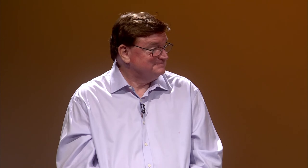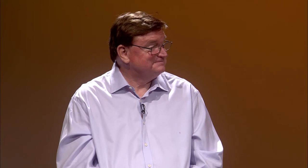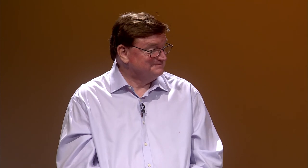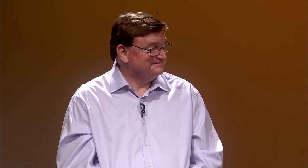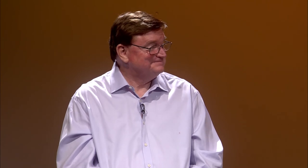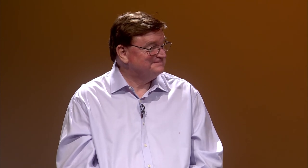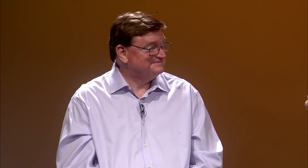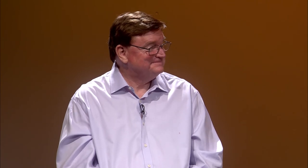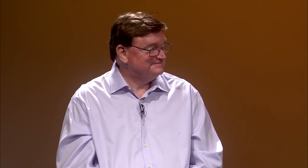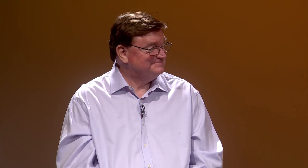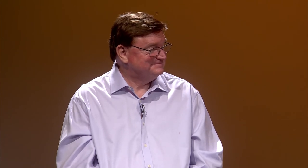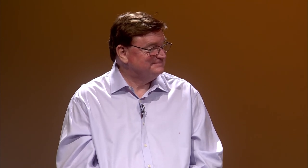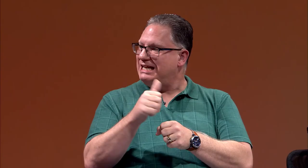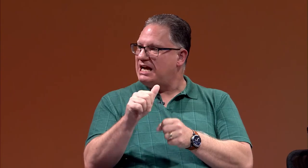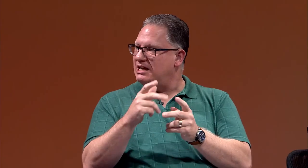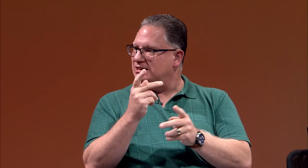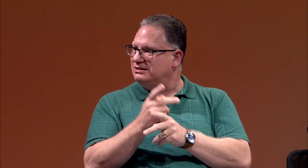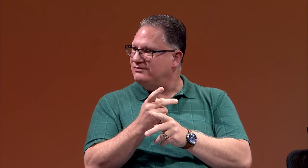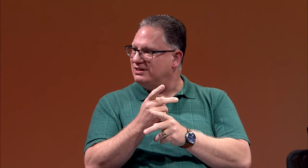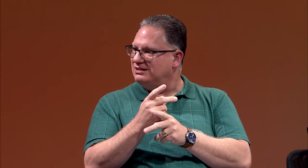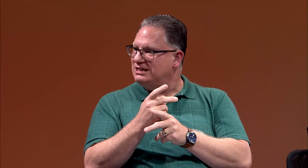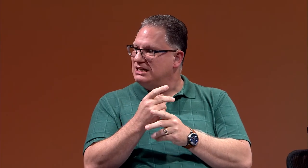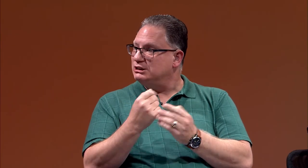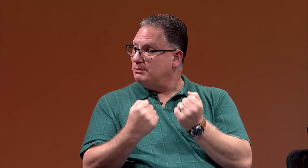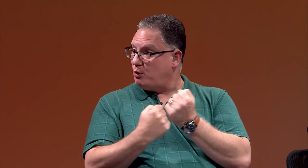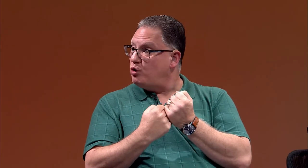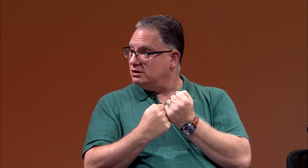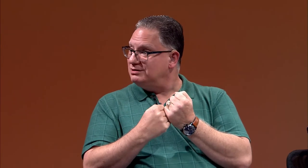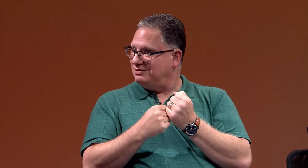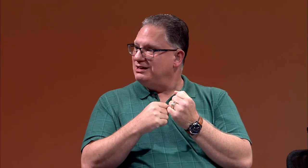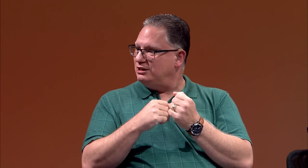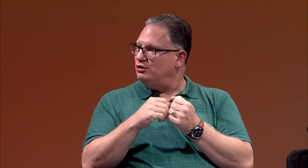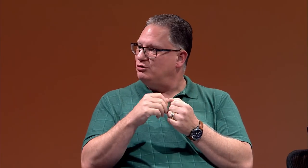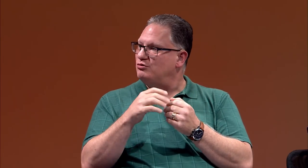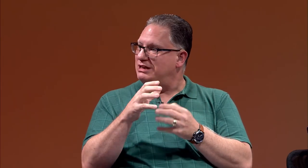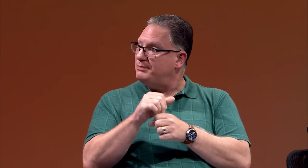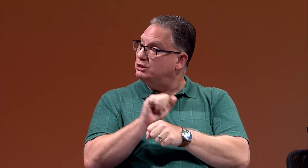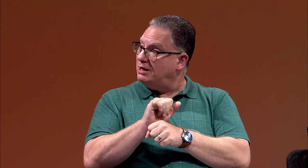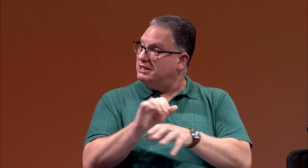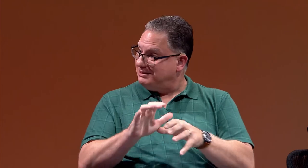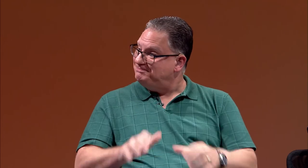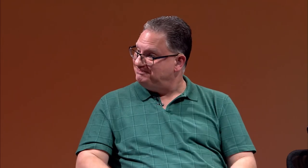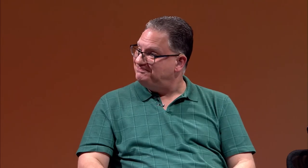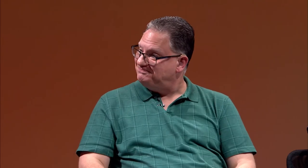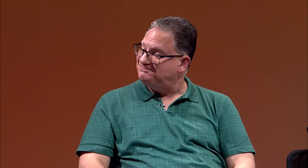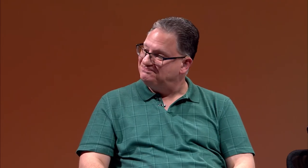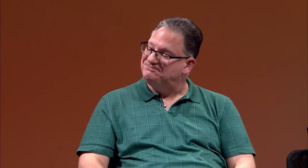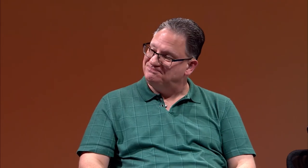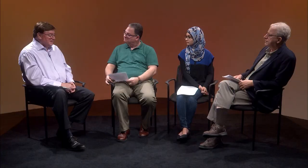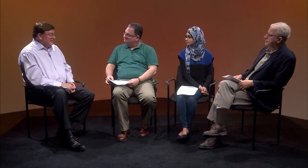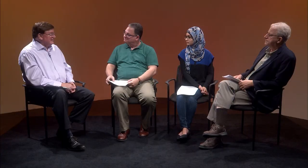and I'm able to get any kind of support to get my job done. That's great.